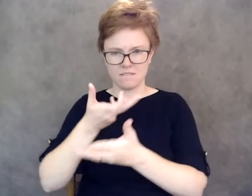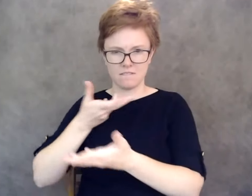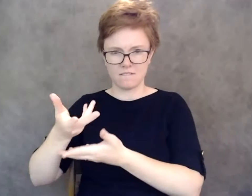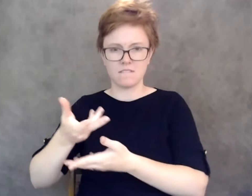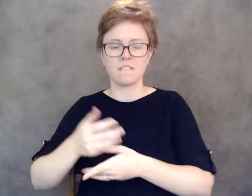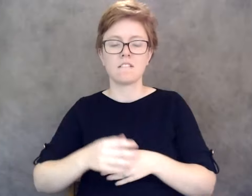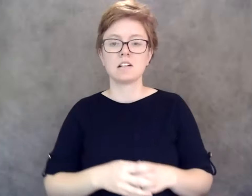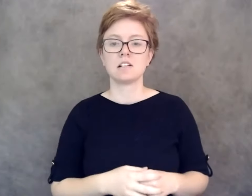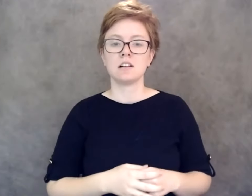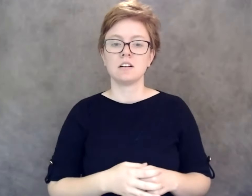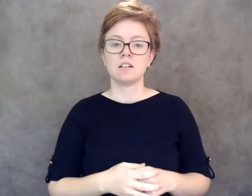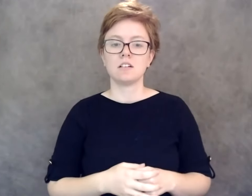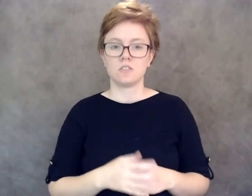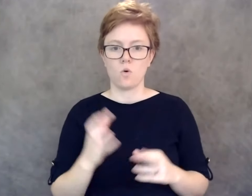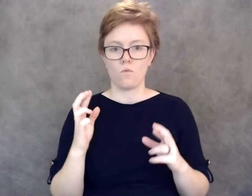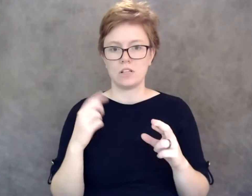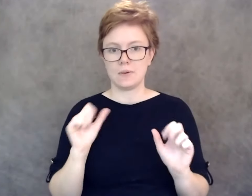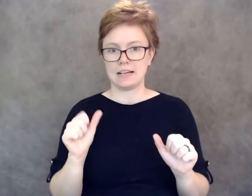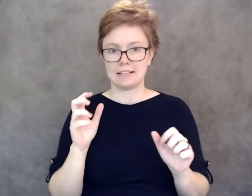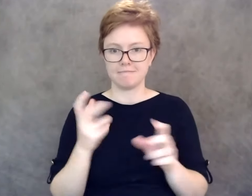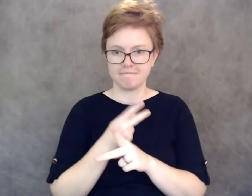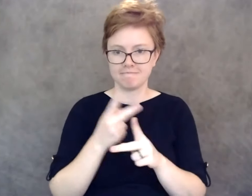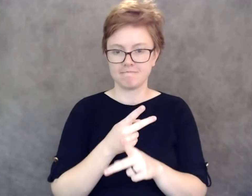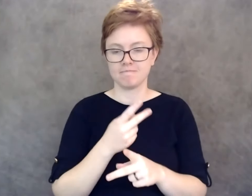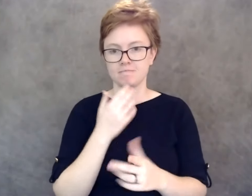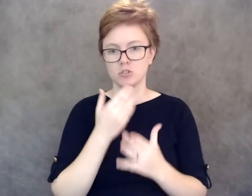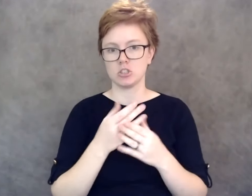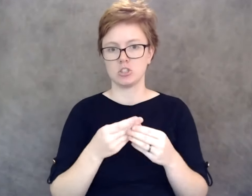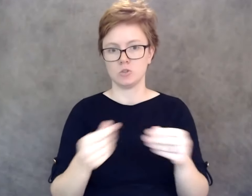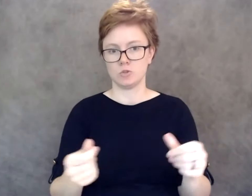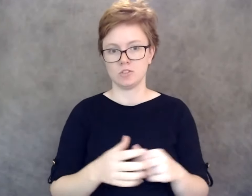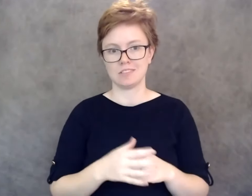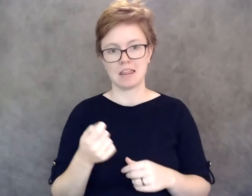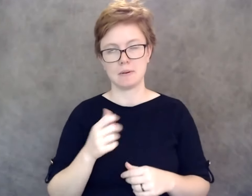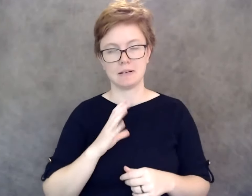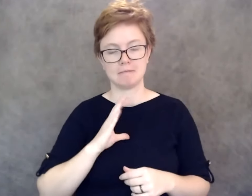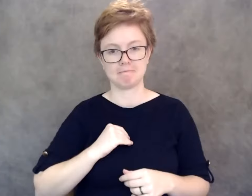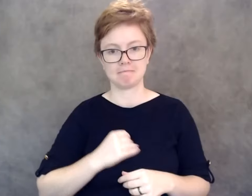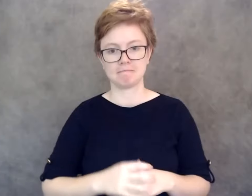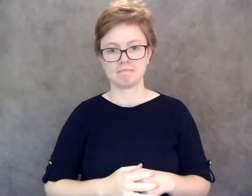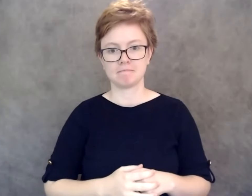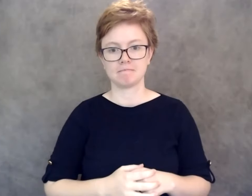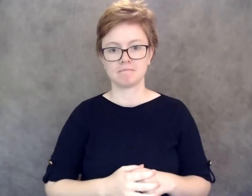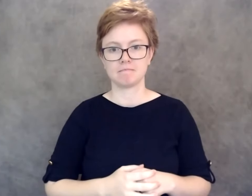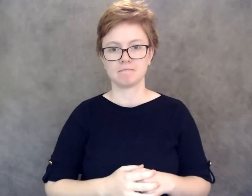hopefully reasonable solutions but yes, it’s a little demoralizing. Everyone, this is Ann McQueen.